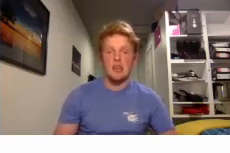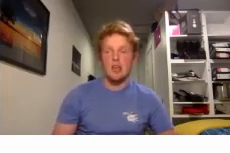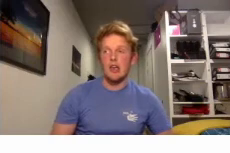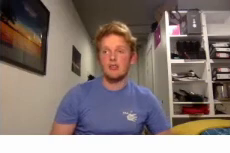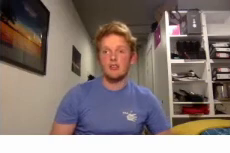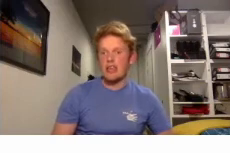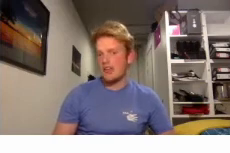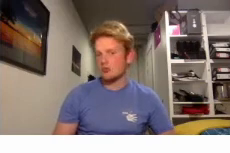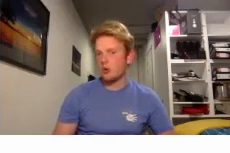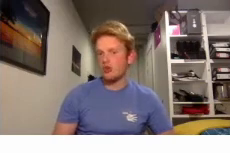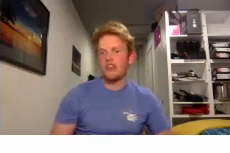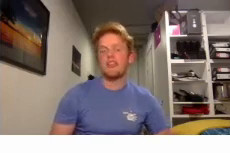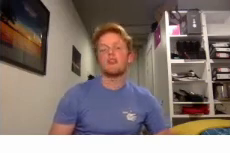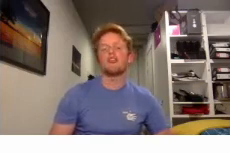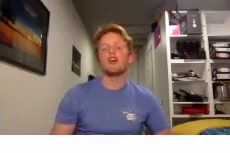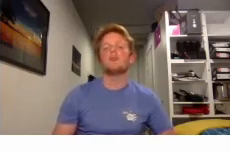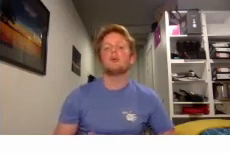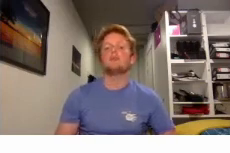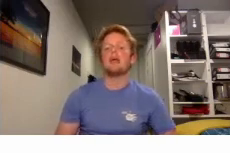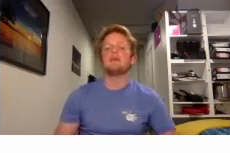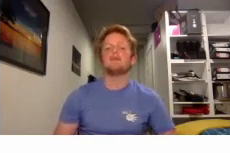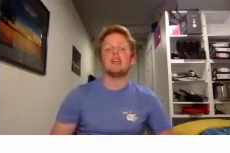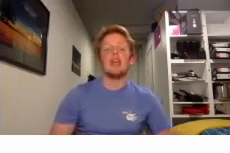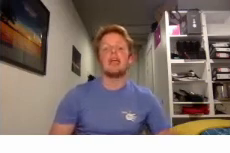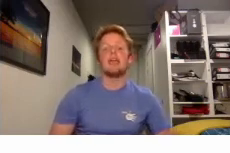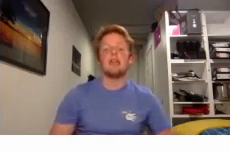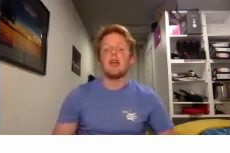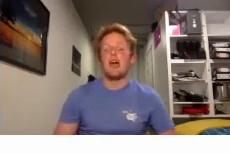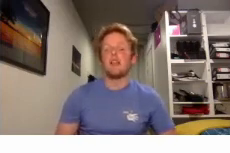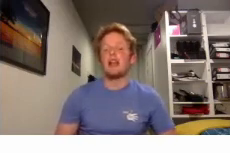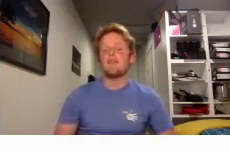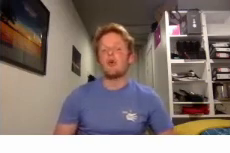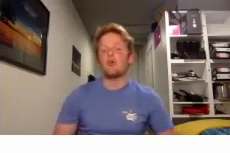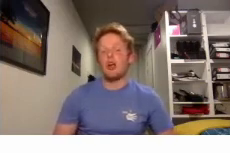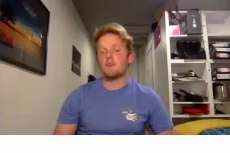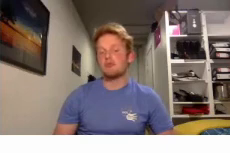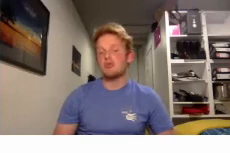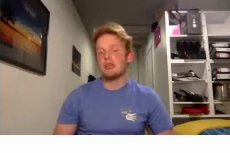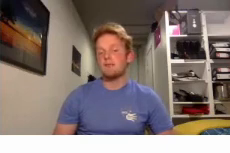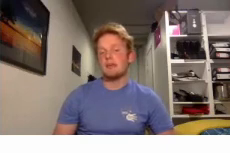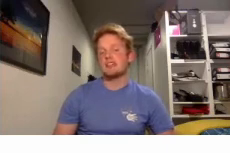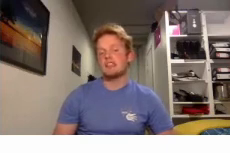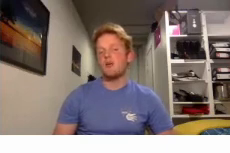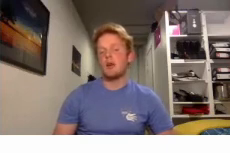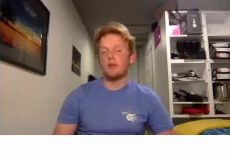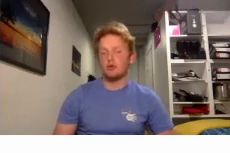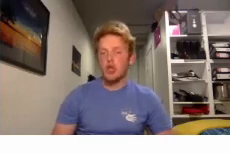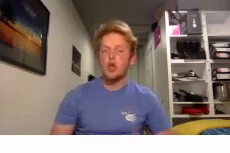in the towards the end of October we may be running a pre-BSL level, two